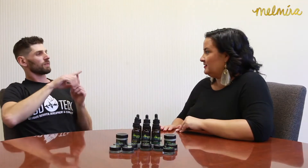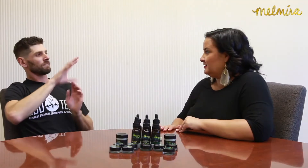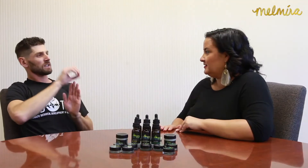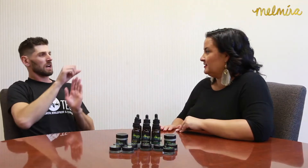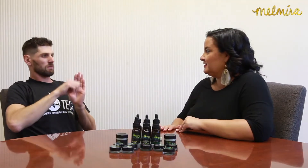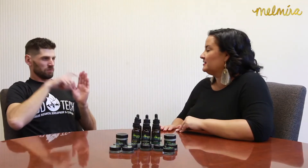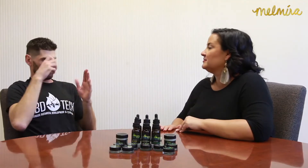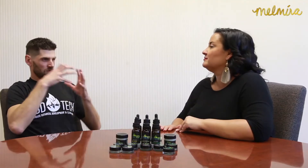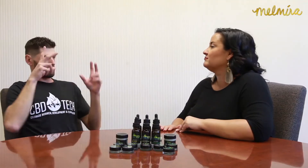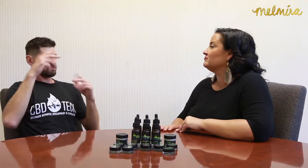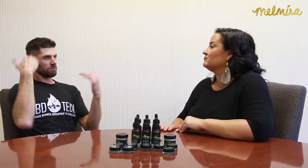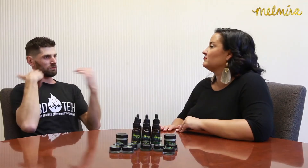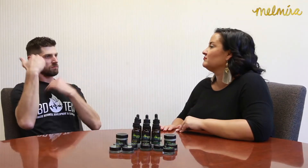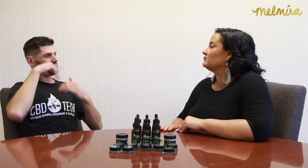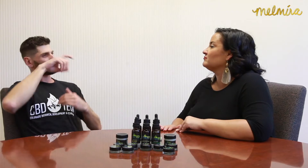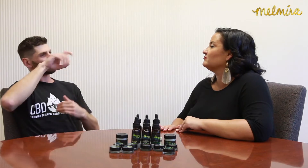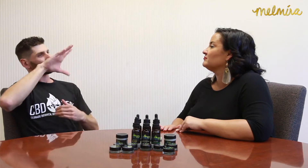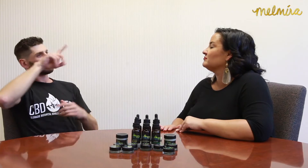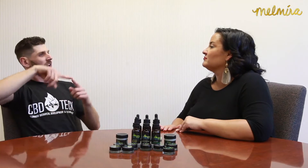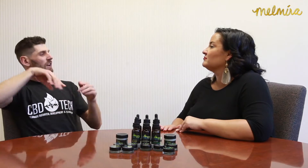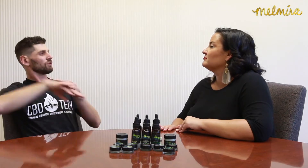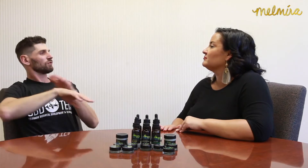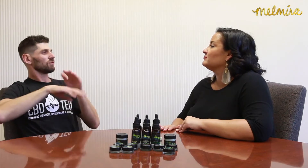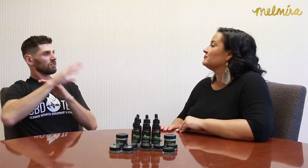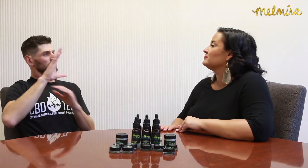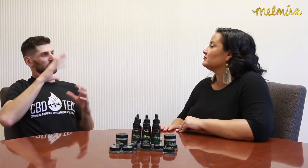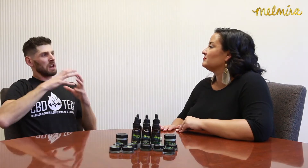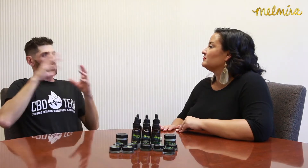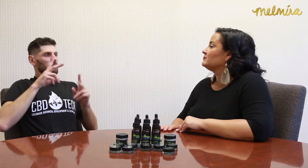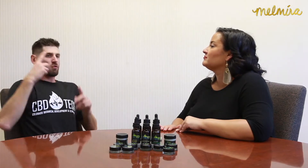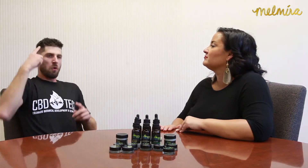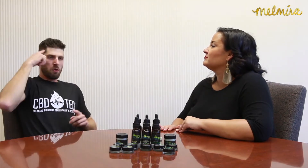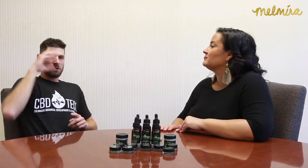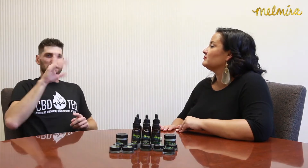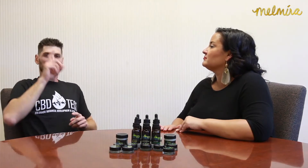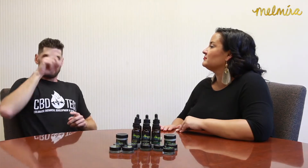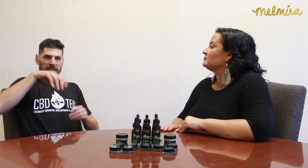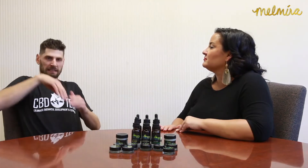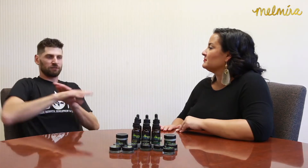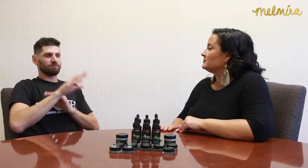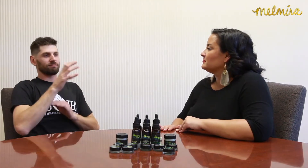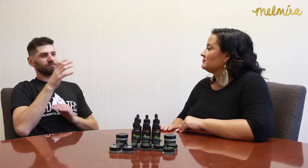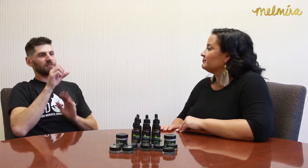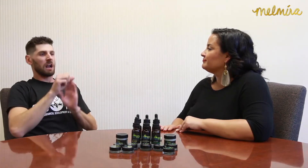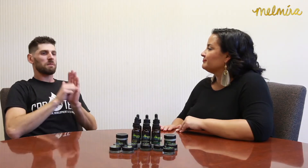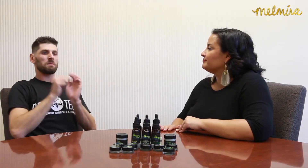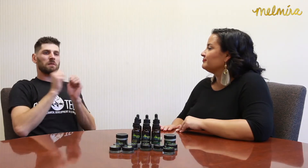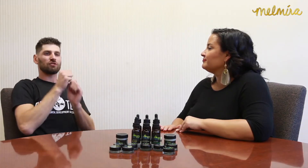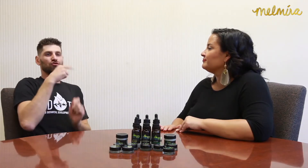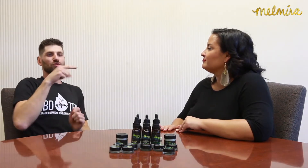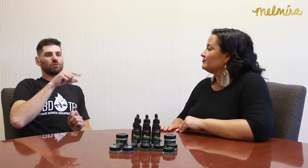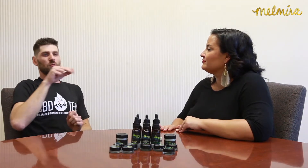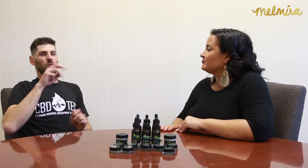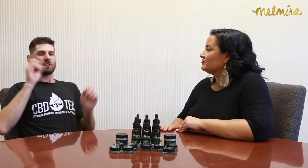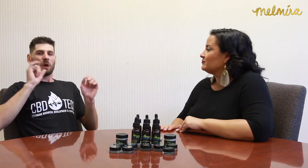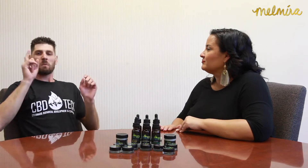So many people have been asking if CBD needs to be legalized first. A lot of people thought CBD needs to get into states with